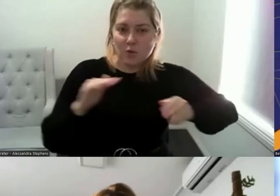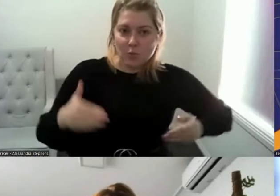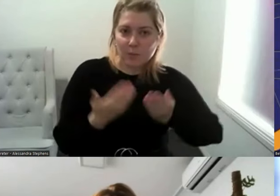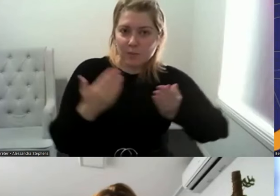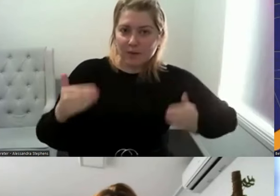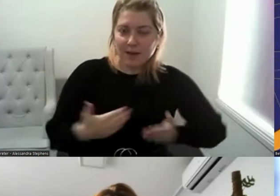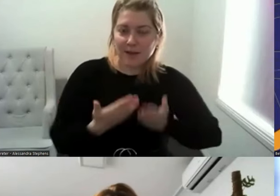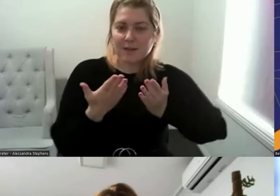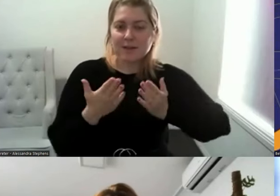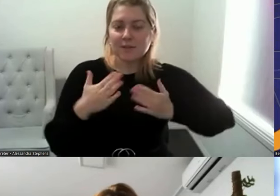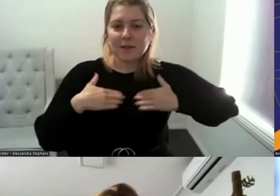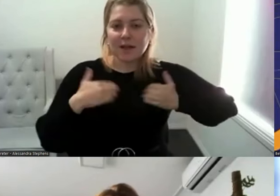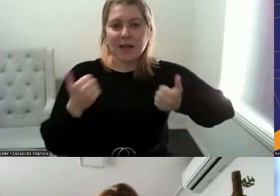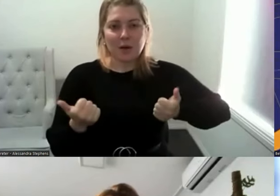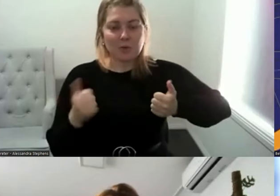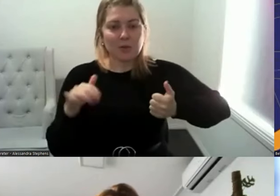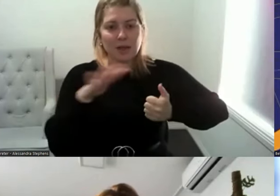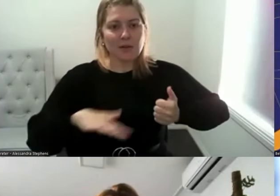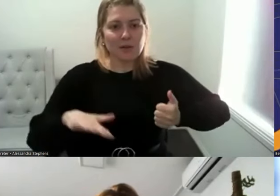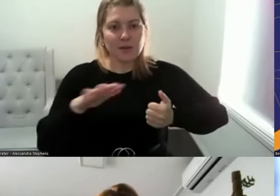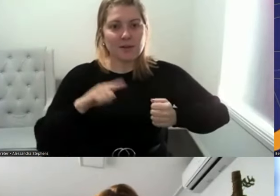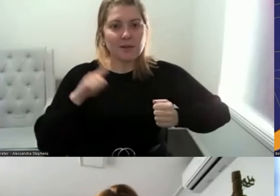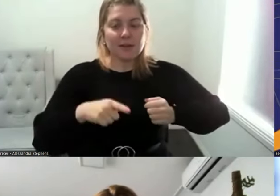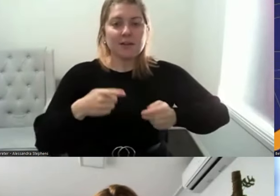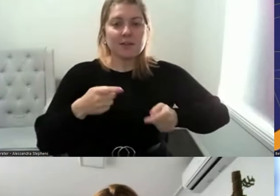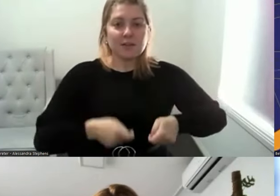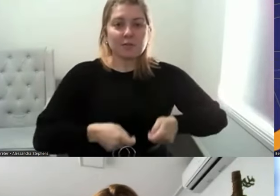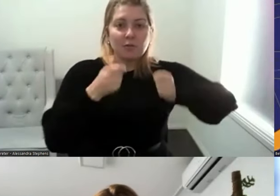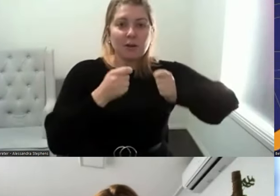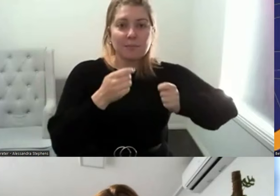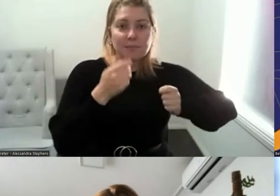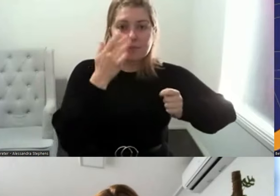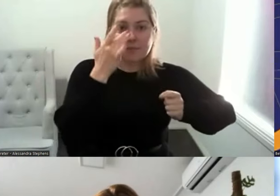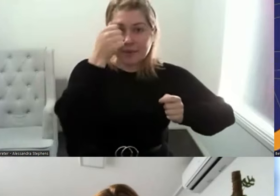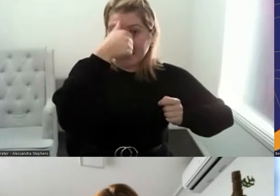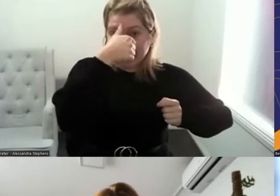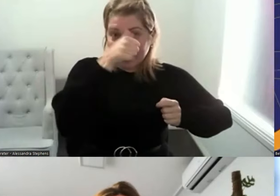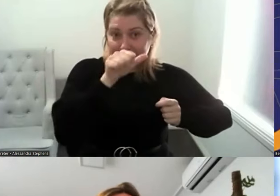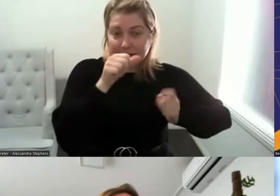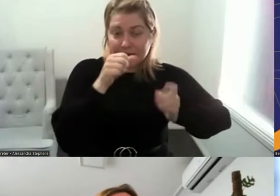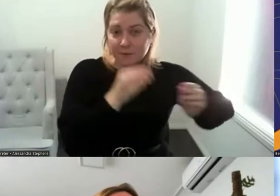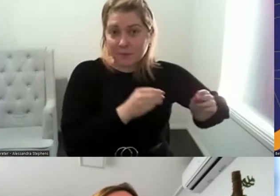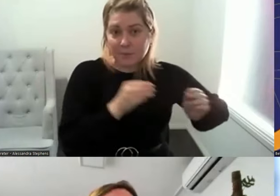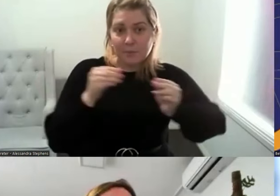She's a graduate from India and moved to Australia to pursue high qualifications.